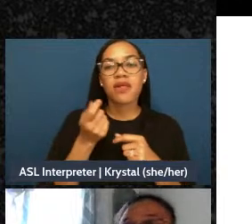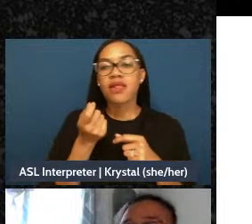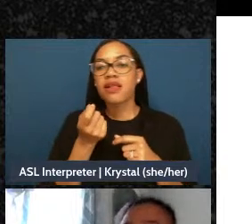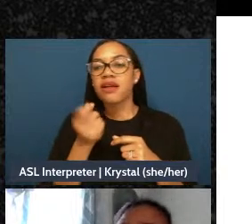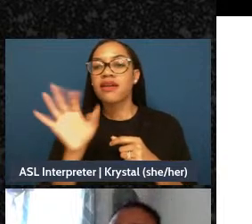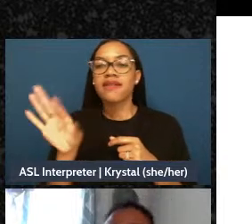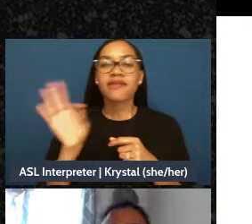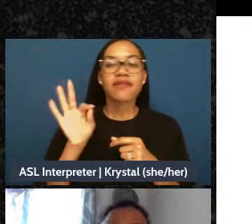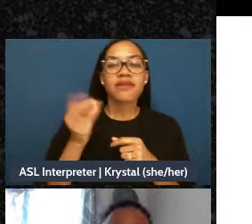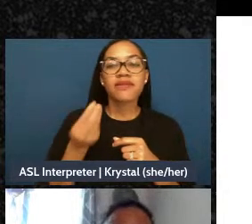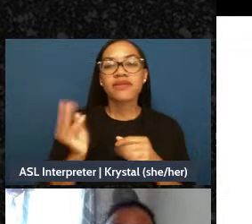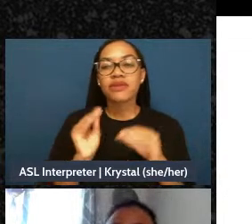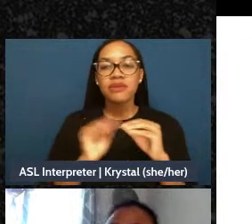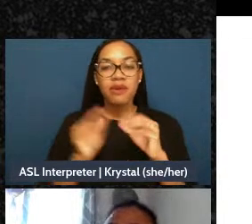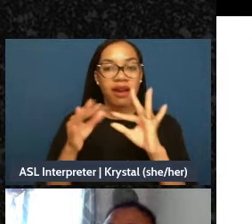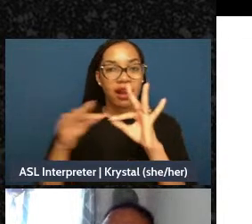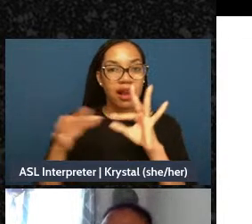comments from our prior